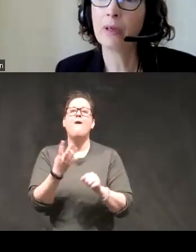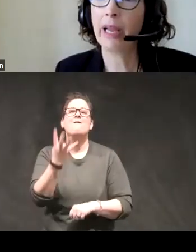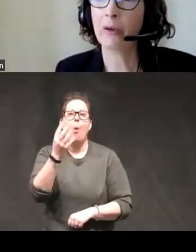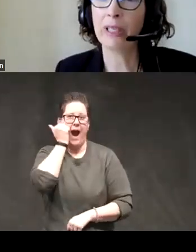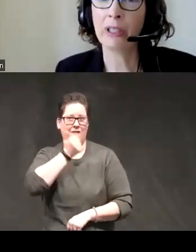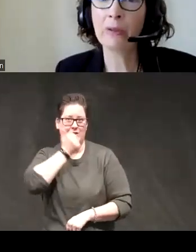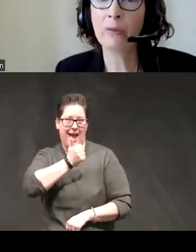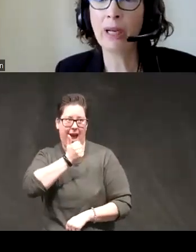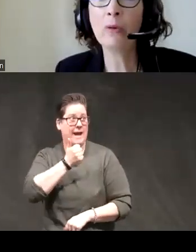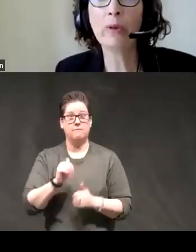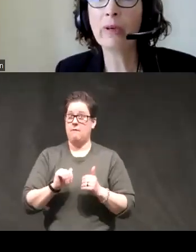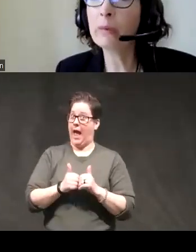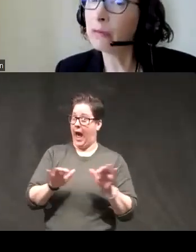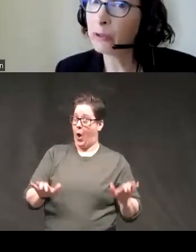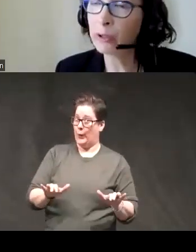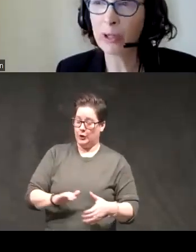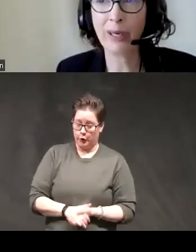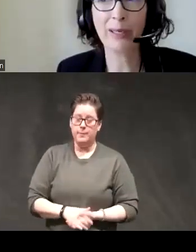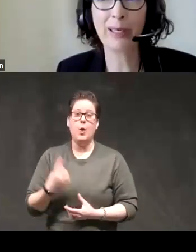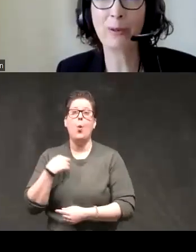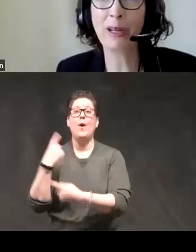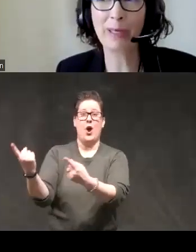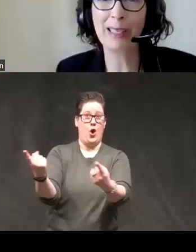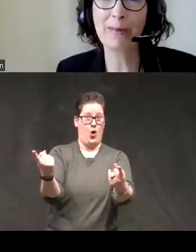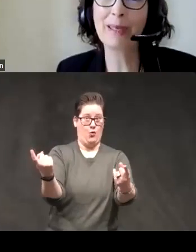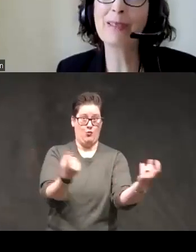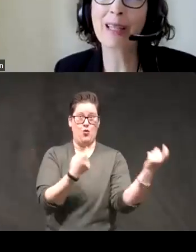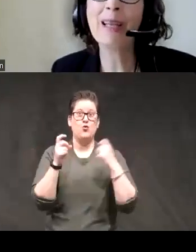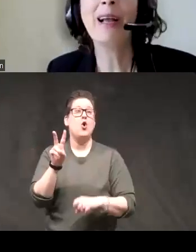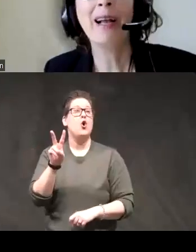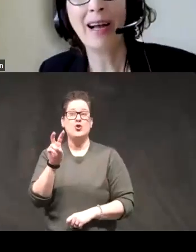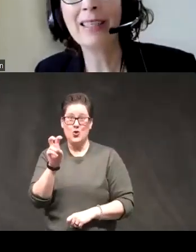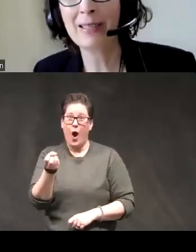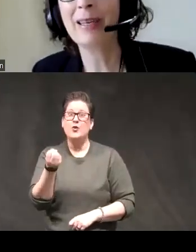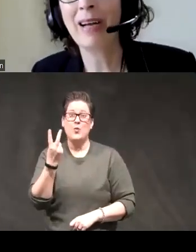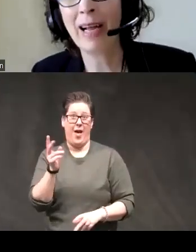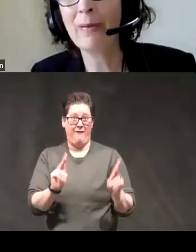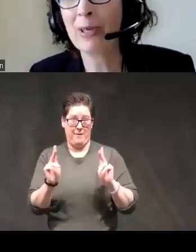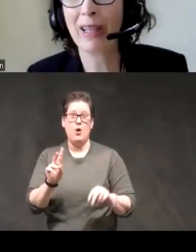how'd we do well we were able to recruit 212 participants with a history of high emotion